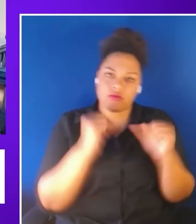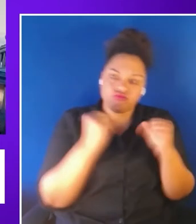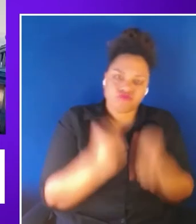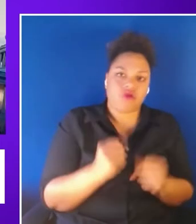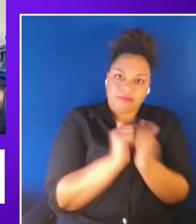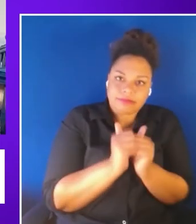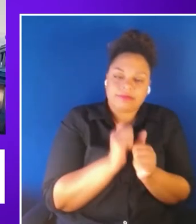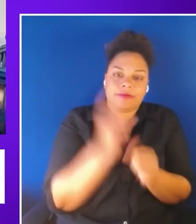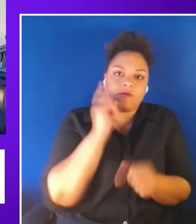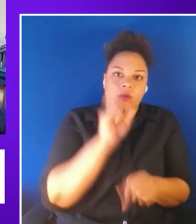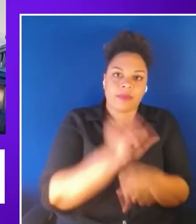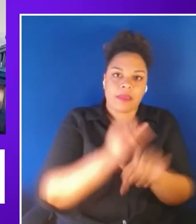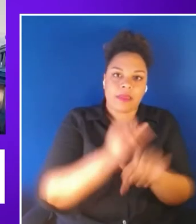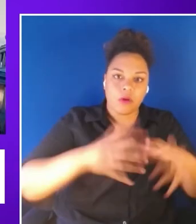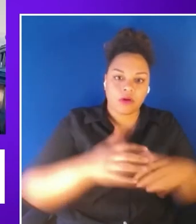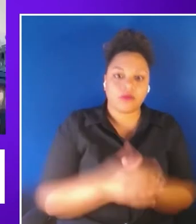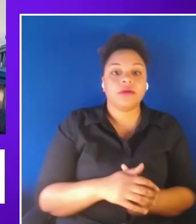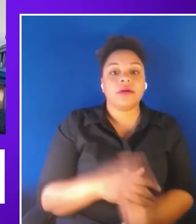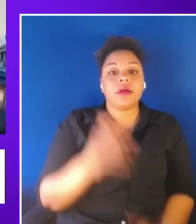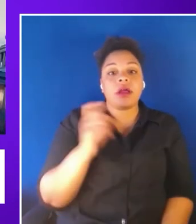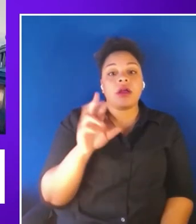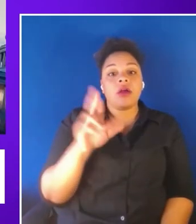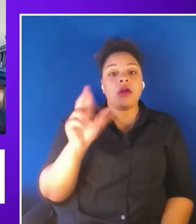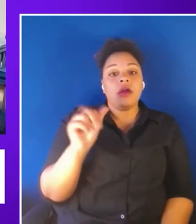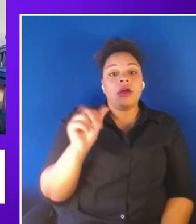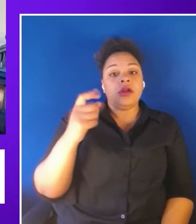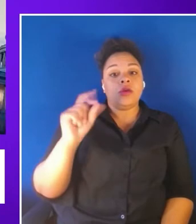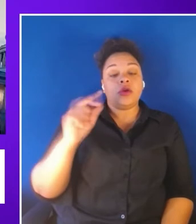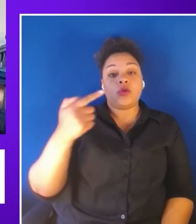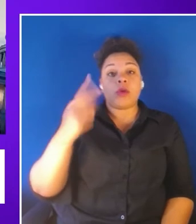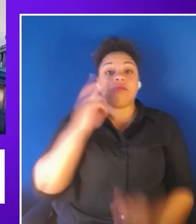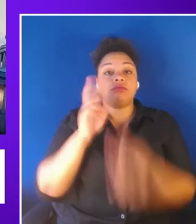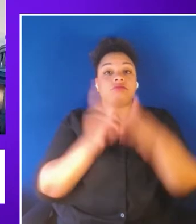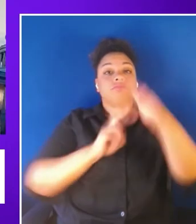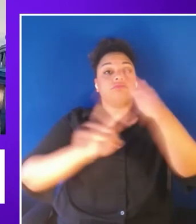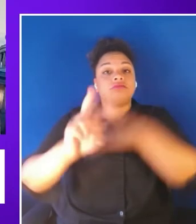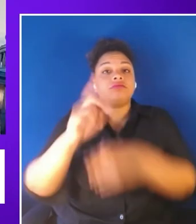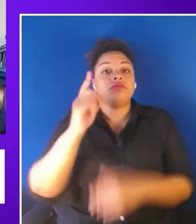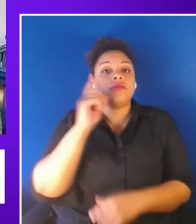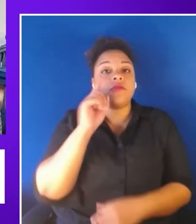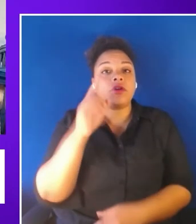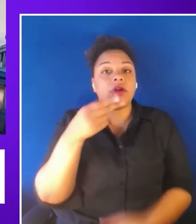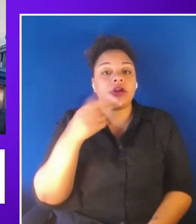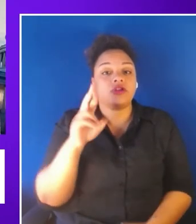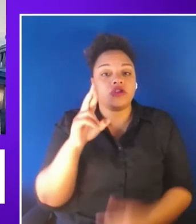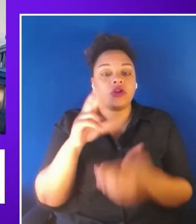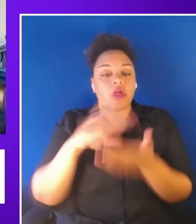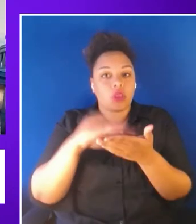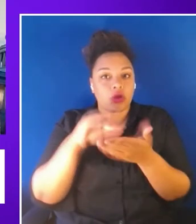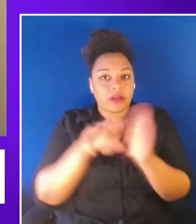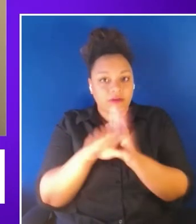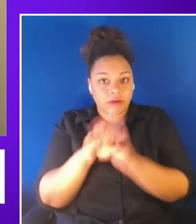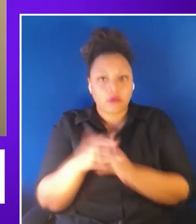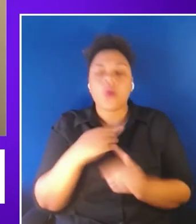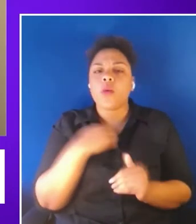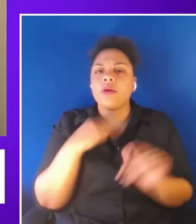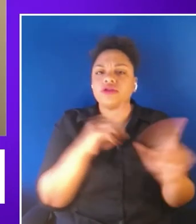Insights And Industry Trends for HR and Learning Development, we surveyed 250 HR professionals